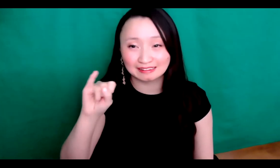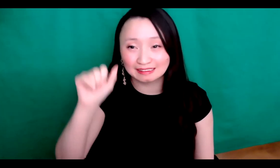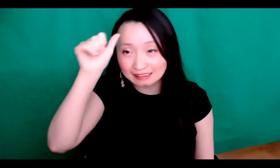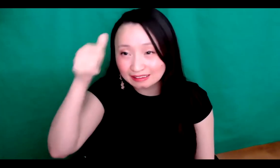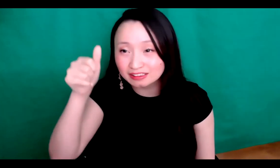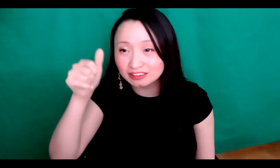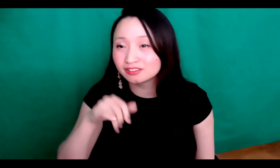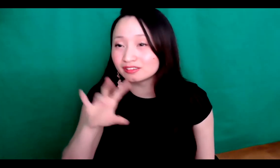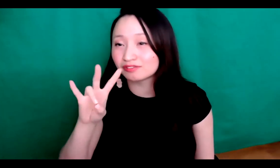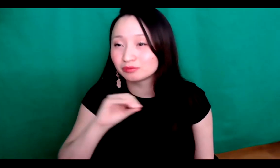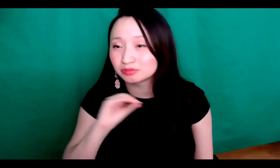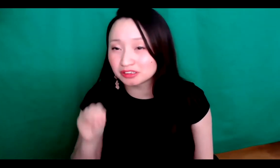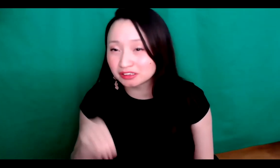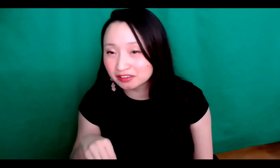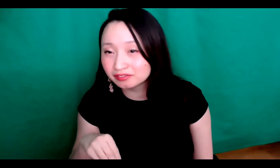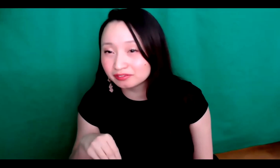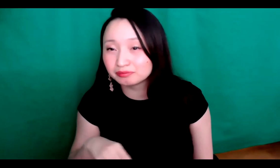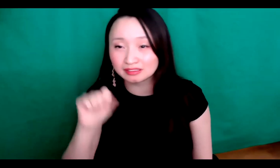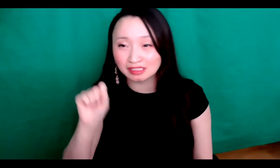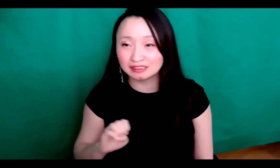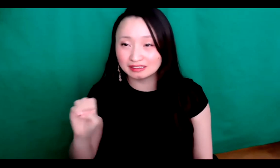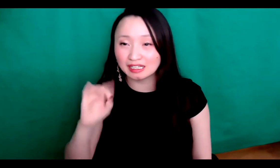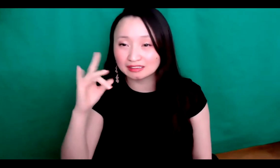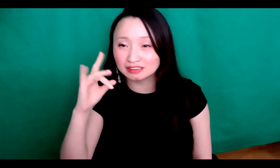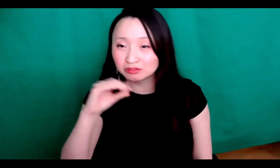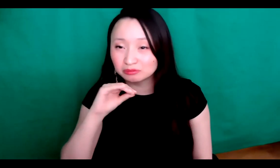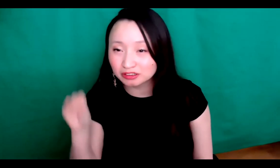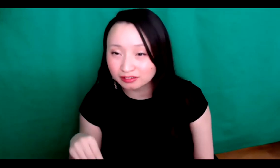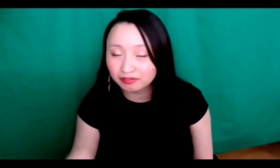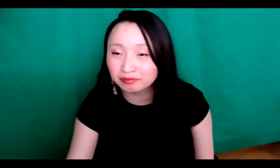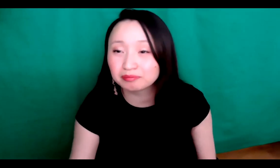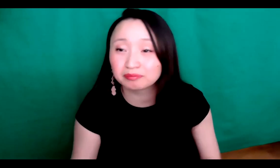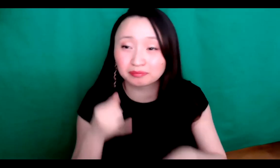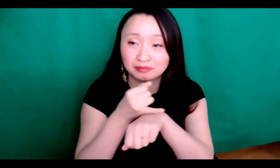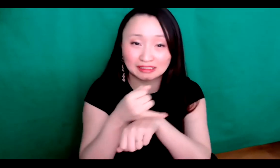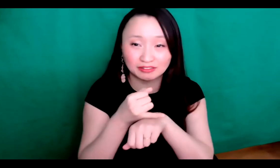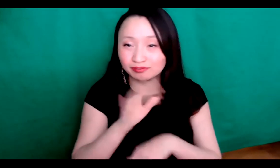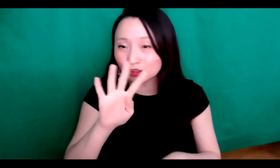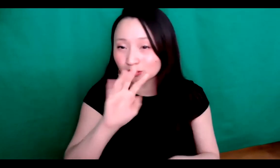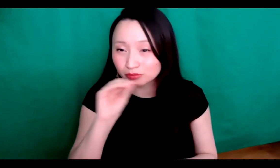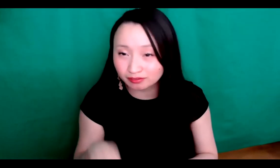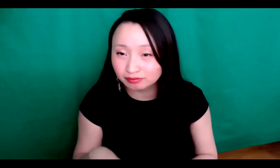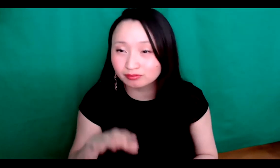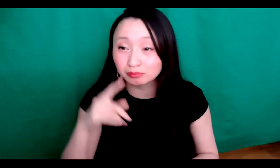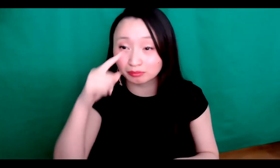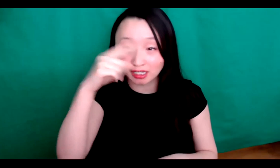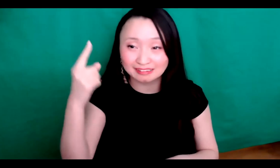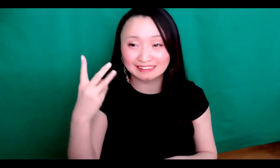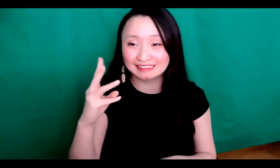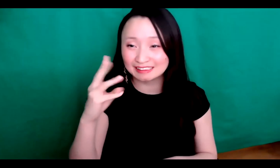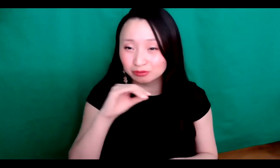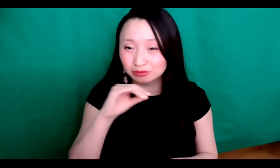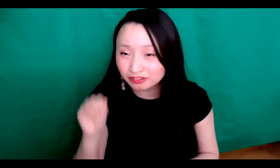have about 27% for Indian we have 7%, we have, per se, we have 18% Pacific Islander we have